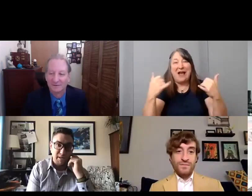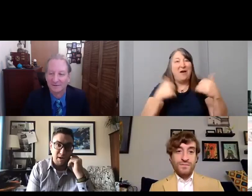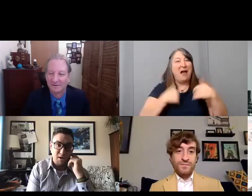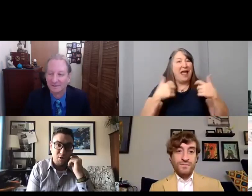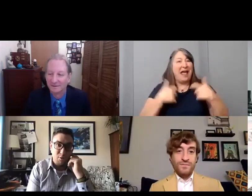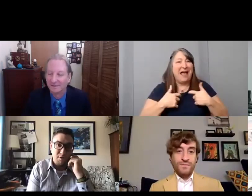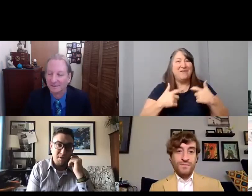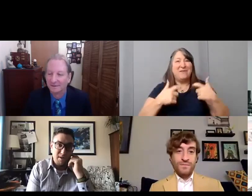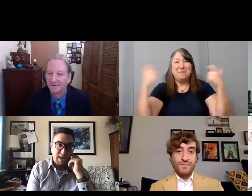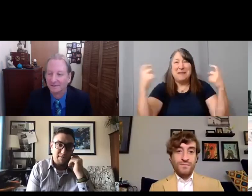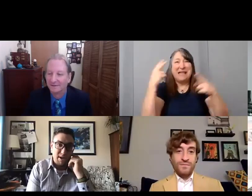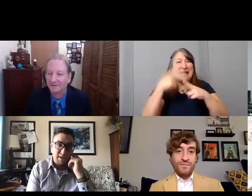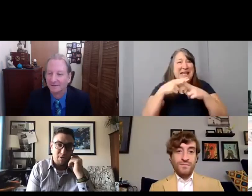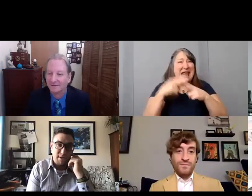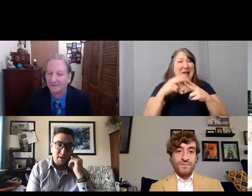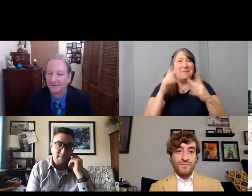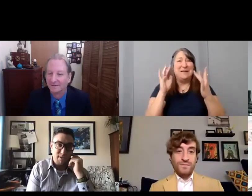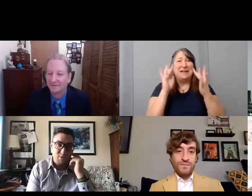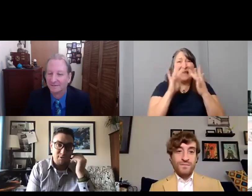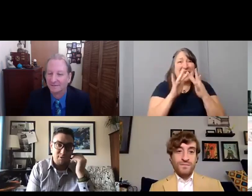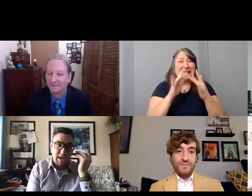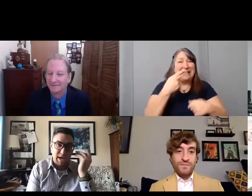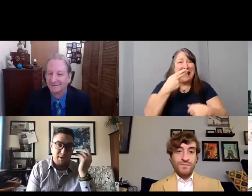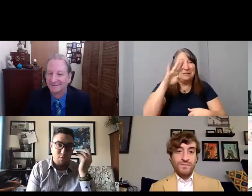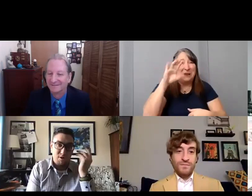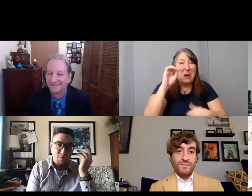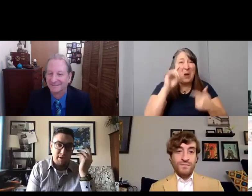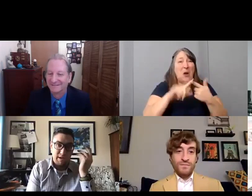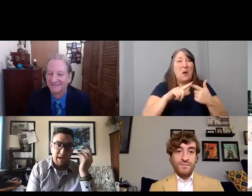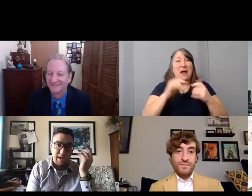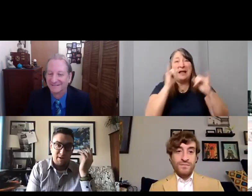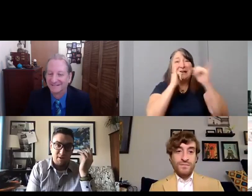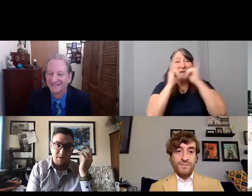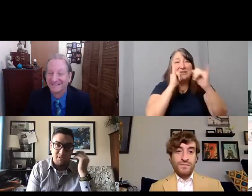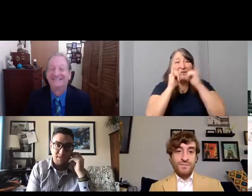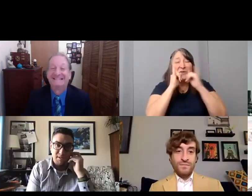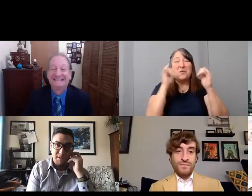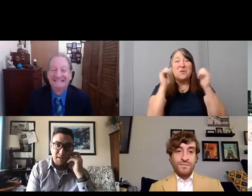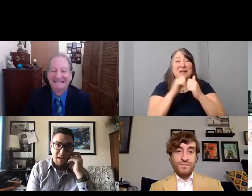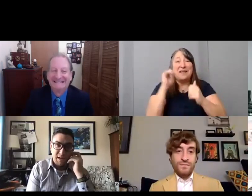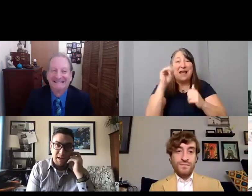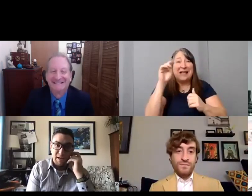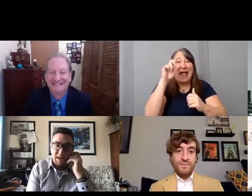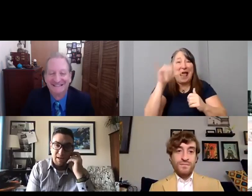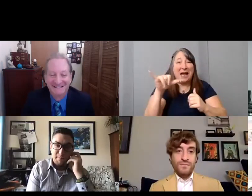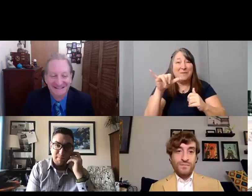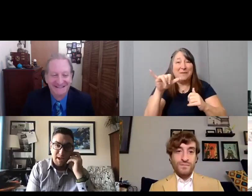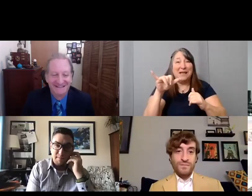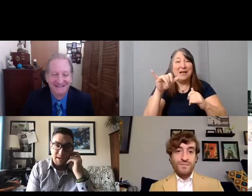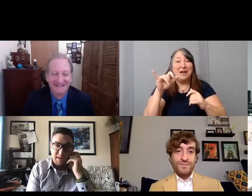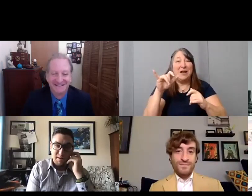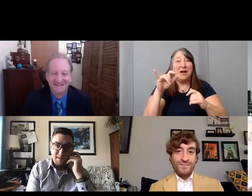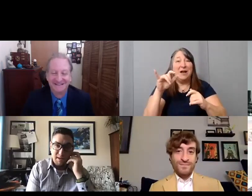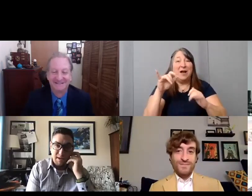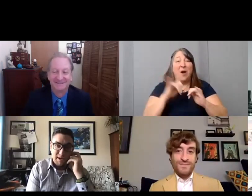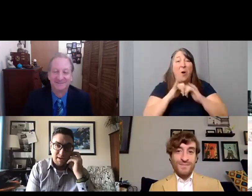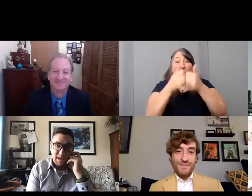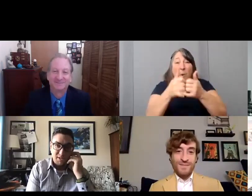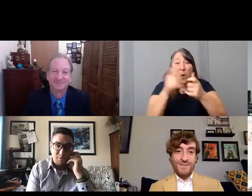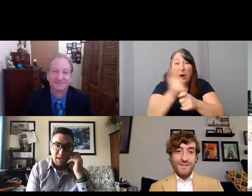I've gotten to have interviews with Academy Award-winning editors. Um I mean my connection with HBO